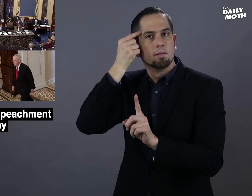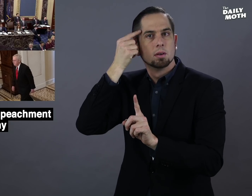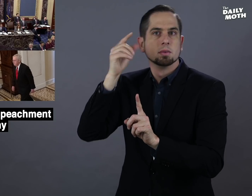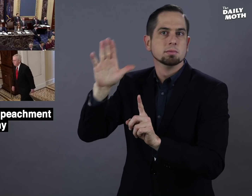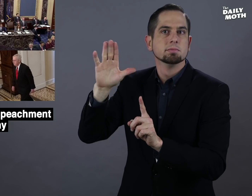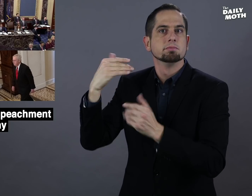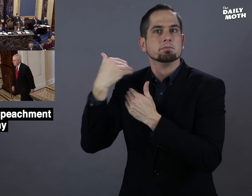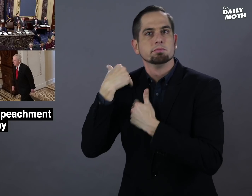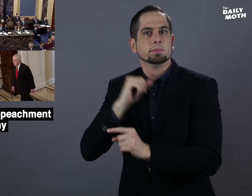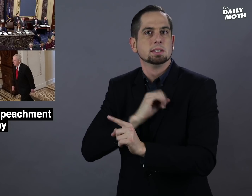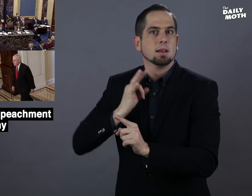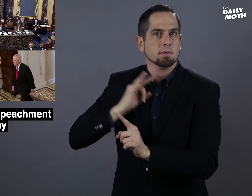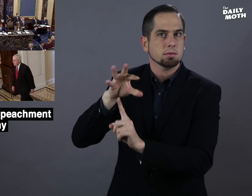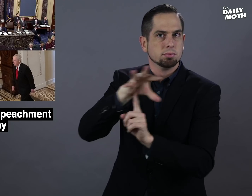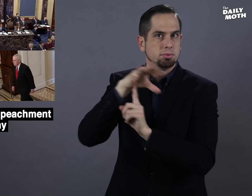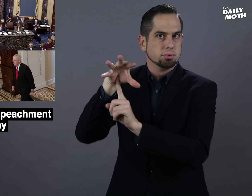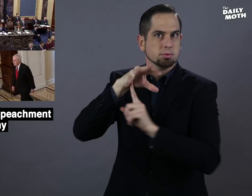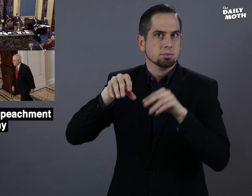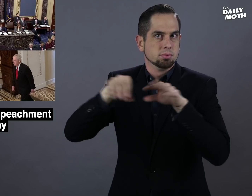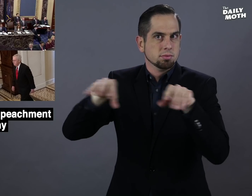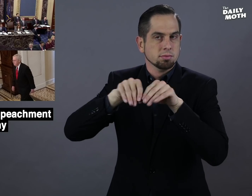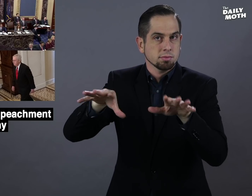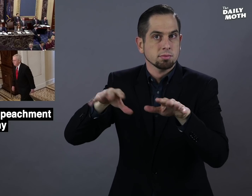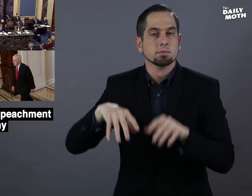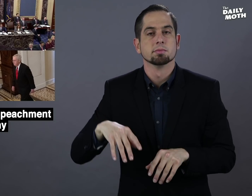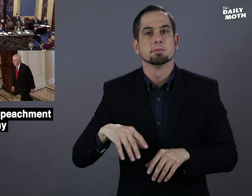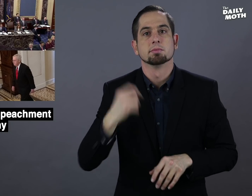government-operated cameras.